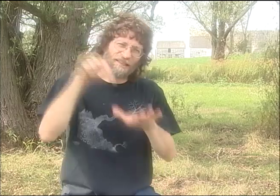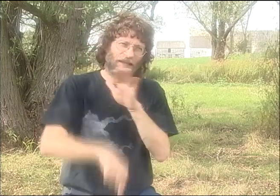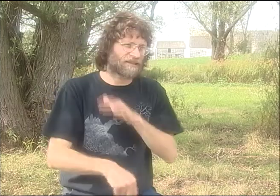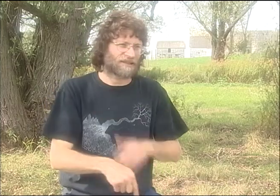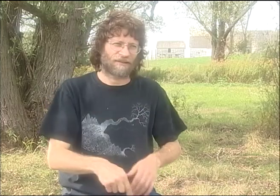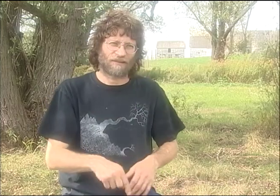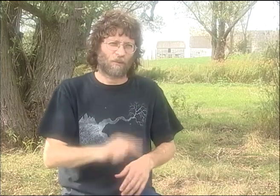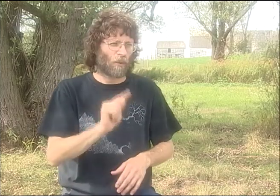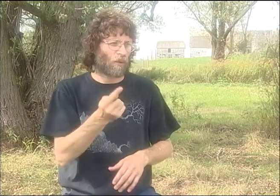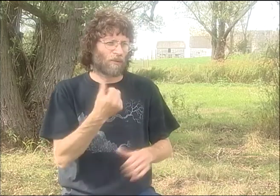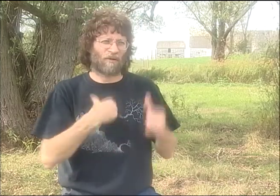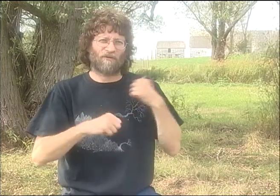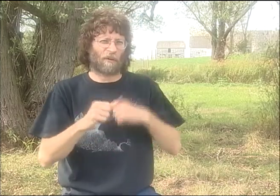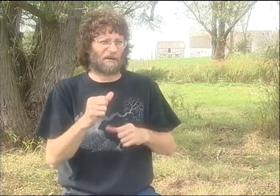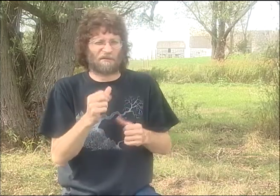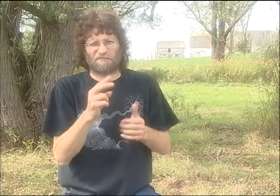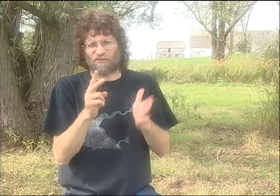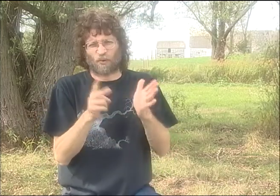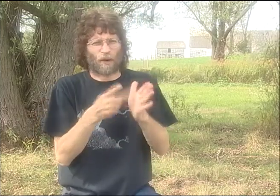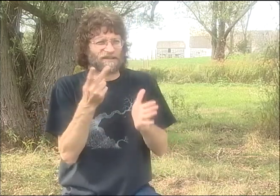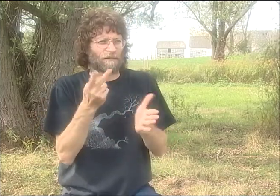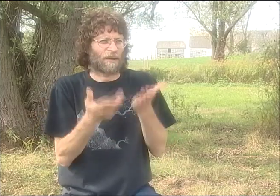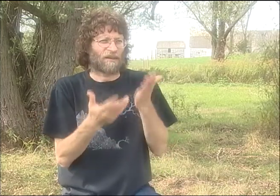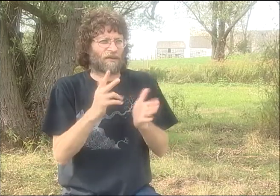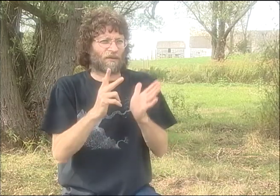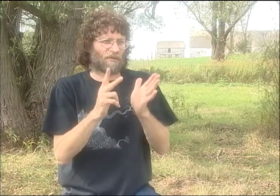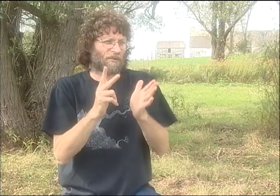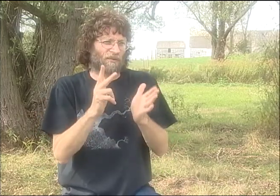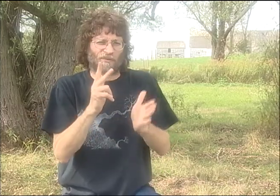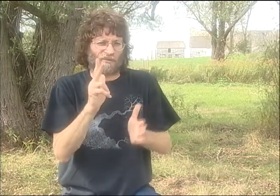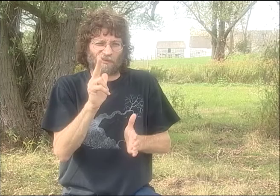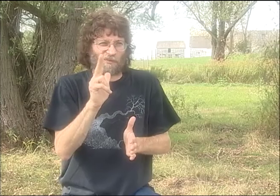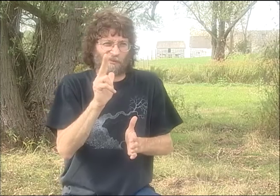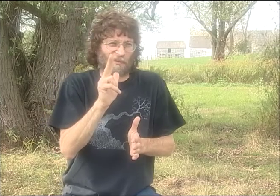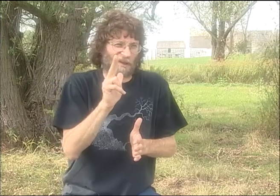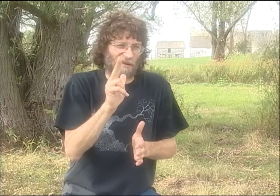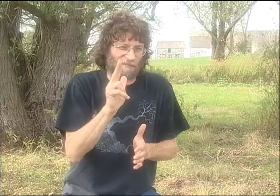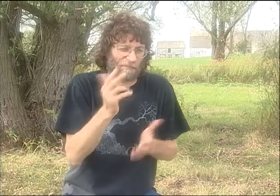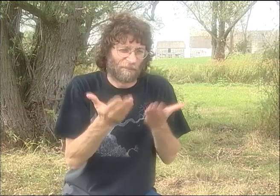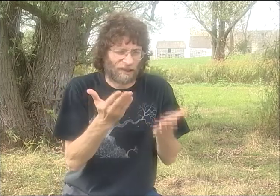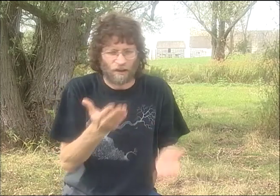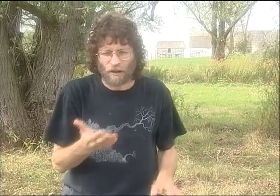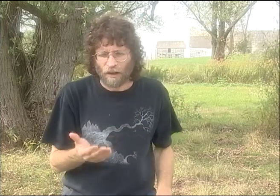DEBBIE AND I CAME UP WITH THIS OTHER POEM THAT WAS INCREDIBLY INTENSE.